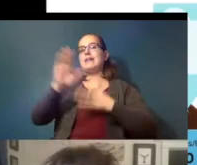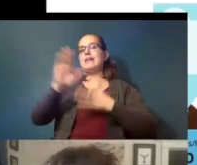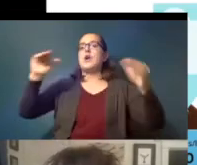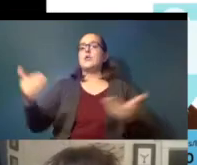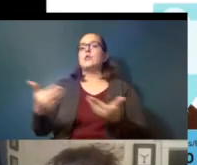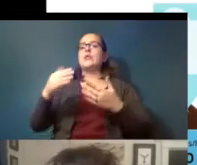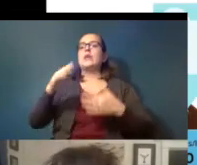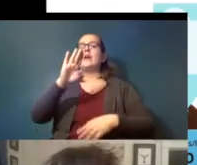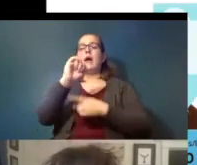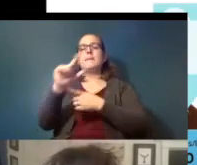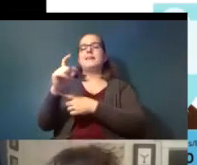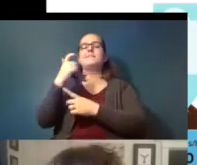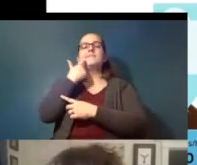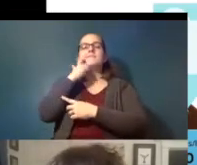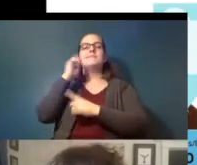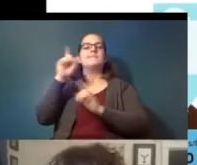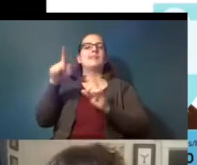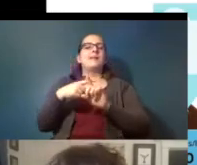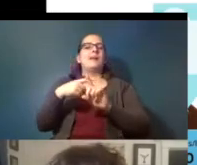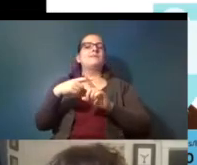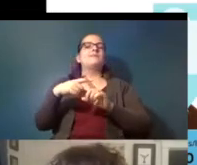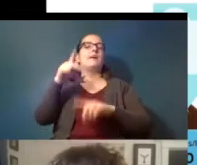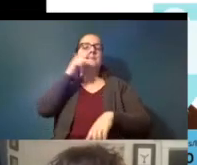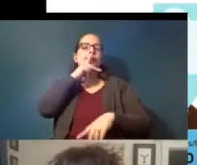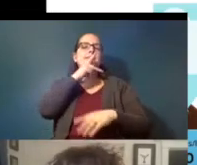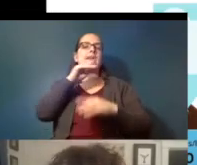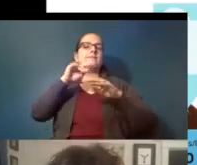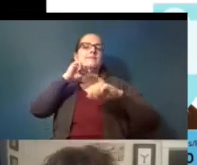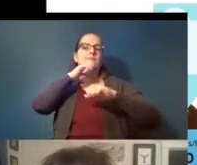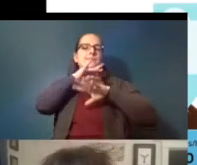recently about plastic pollution and so it's just a matter of